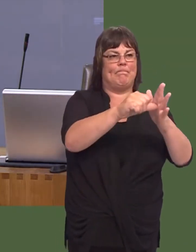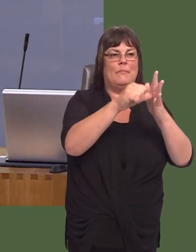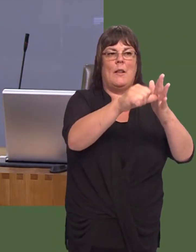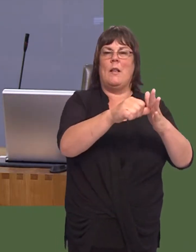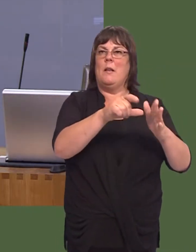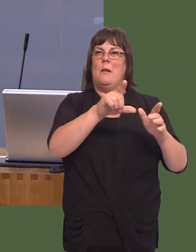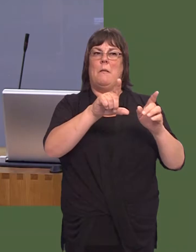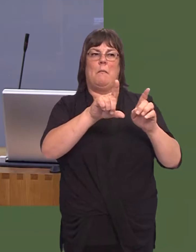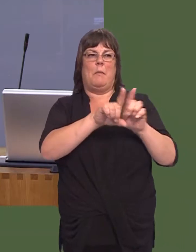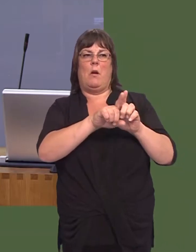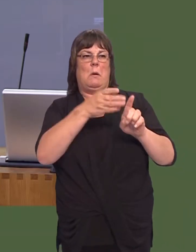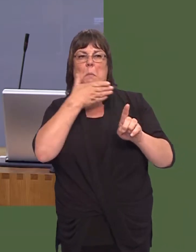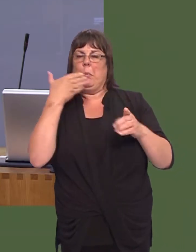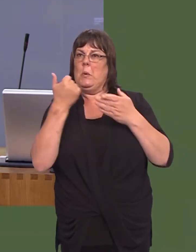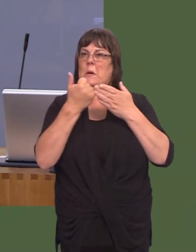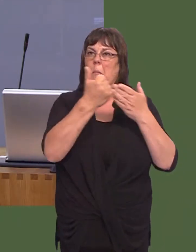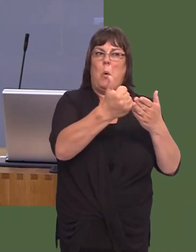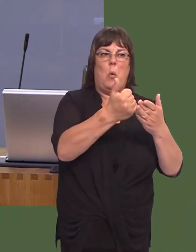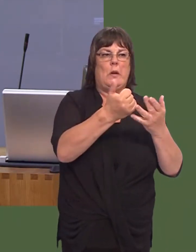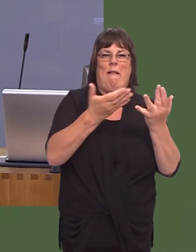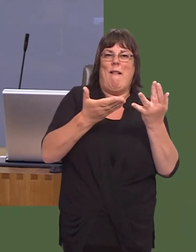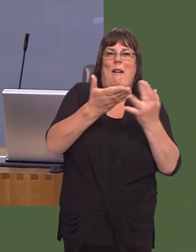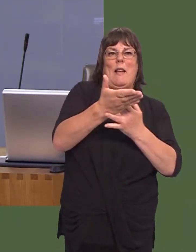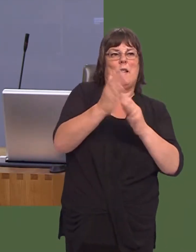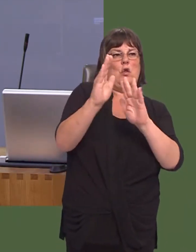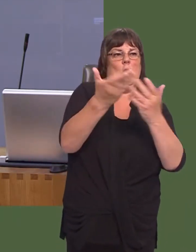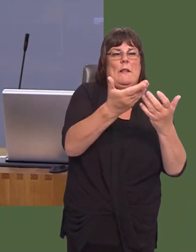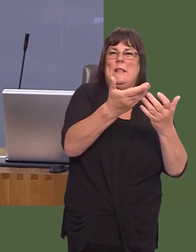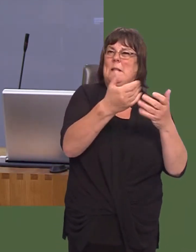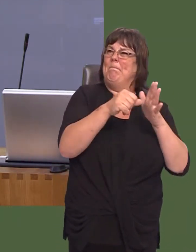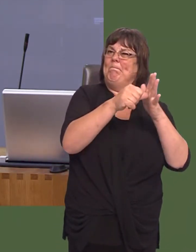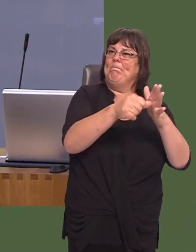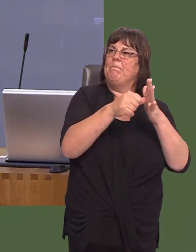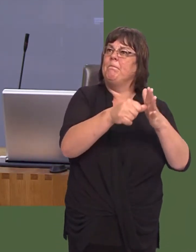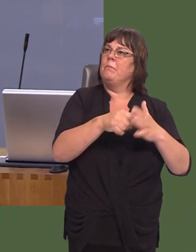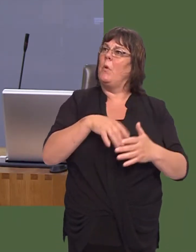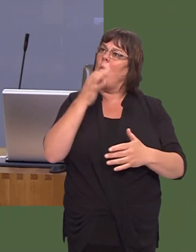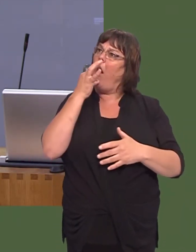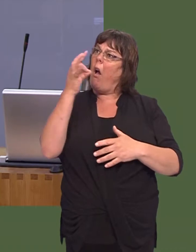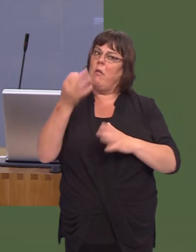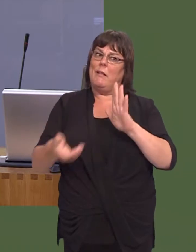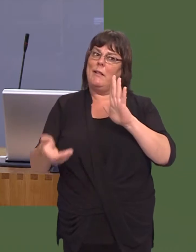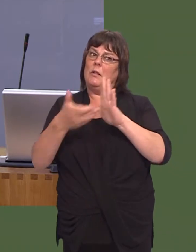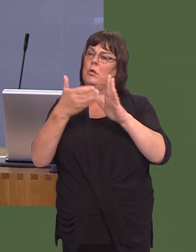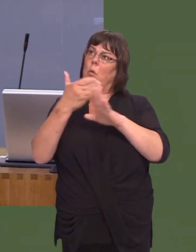ar wasanaethau cymorth. Felly, yn sgil y pryderon hyn, pa waith ychwanegol y mae Llywodraeth Cymru yn ei wneud i godi